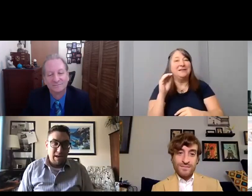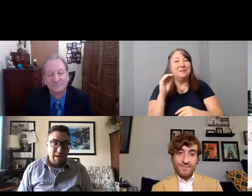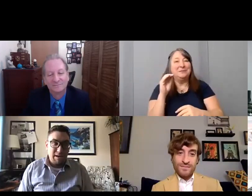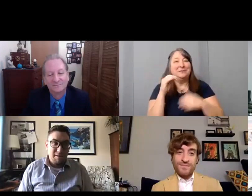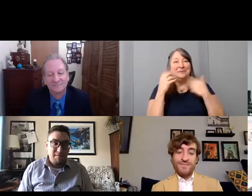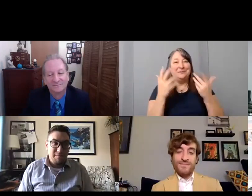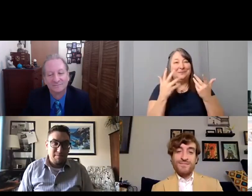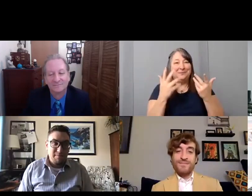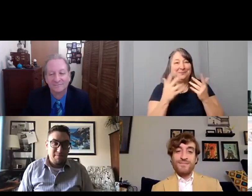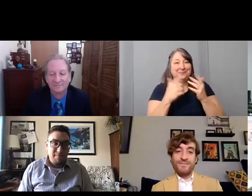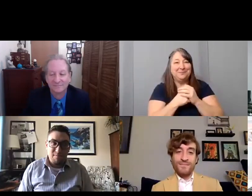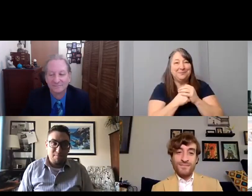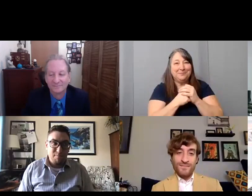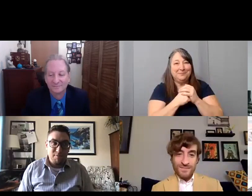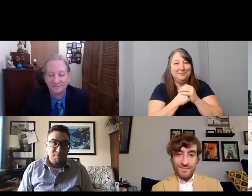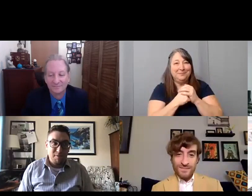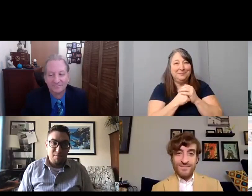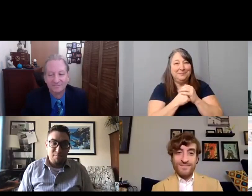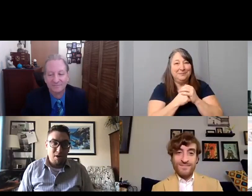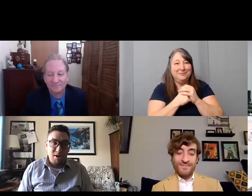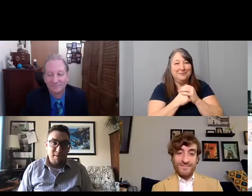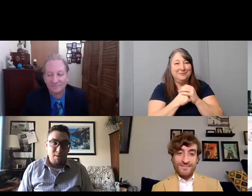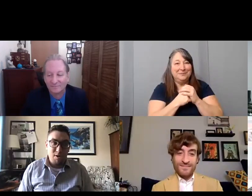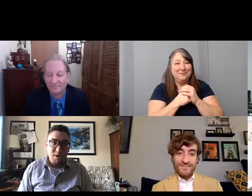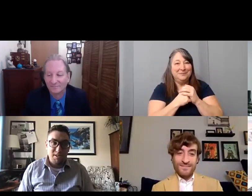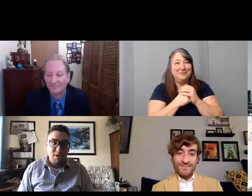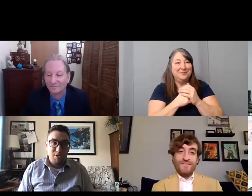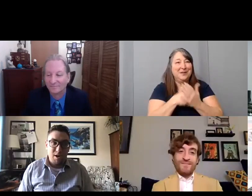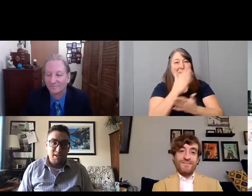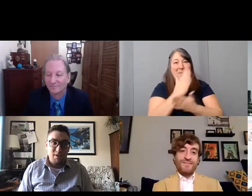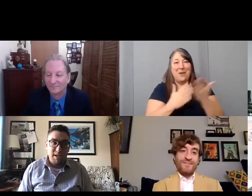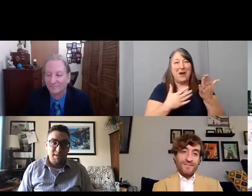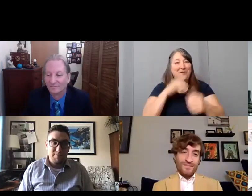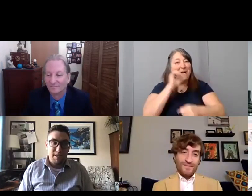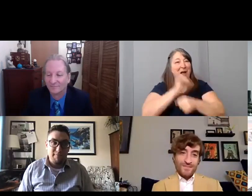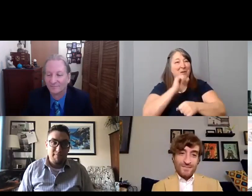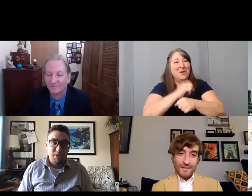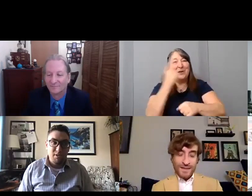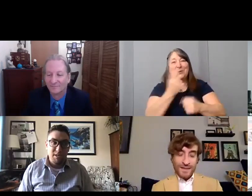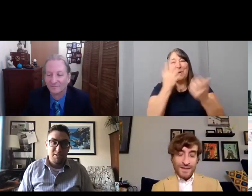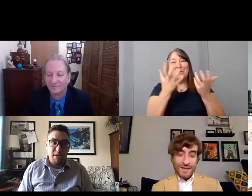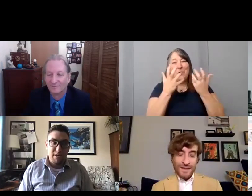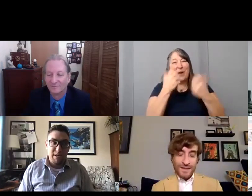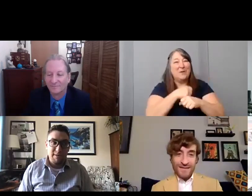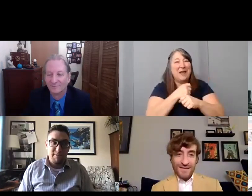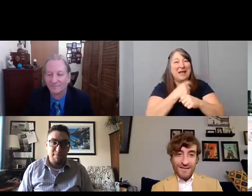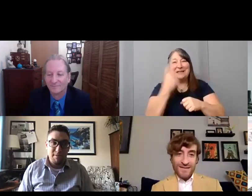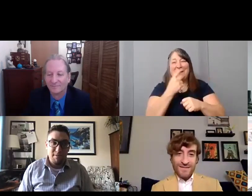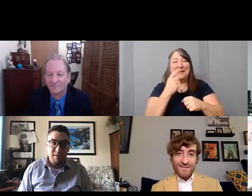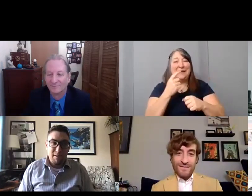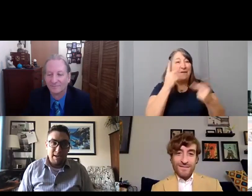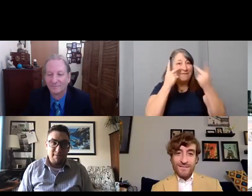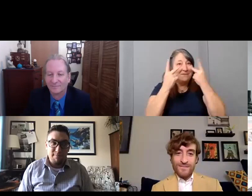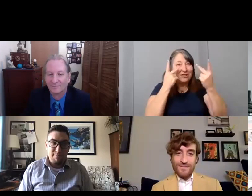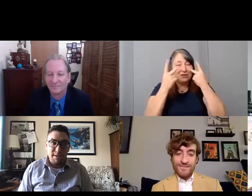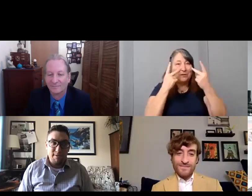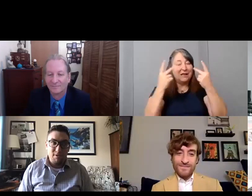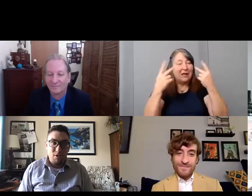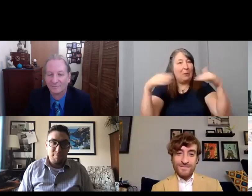Just part of my work is always wanting to make something visually stunning. And even ... even the people have told me,